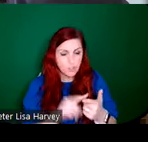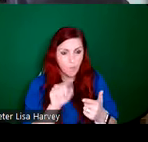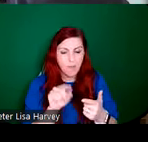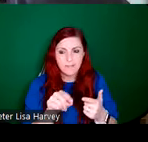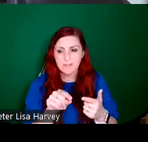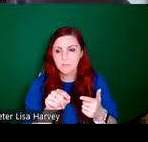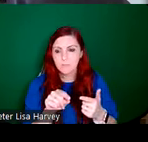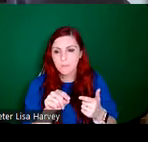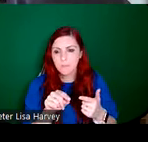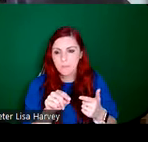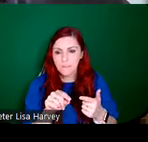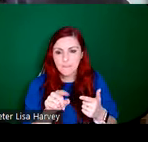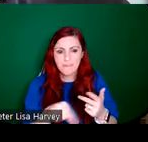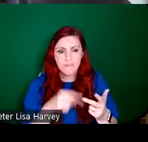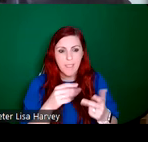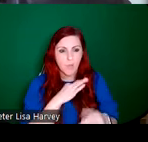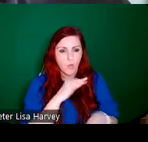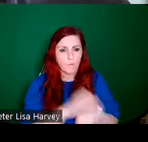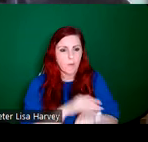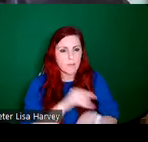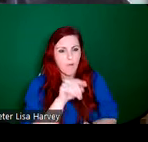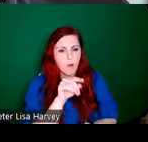like Healy, who was a good friend of hers, and she was a religious, very